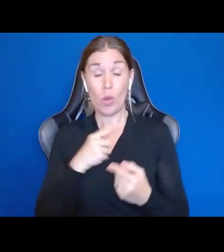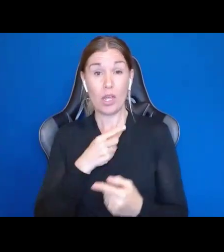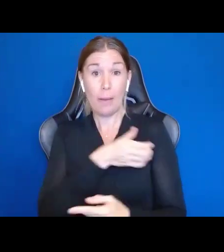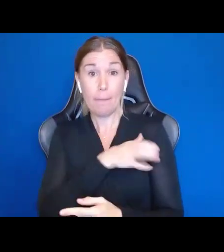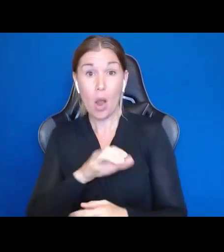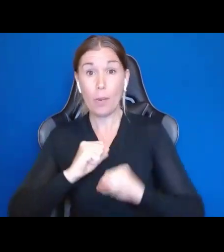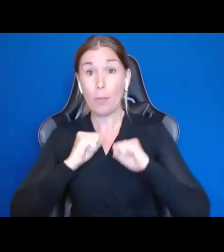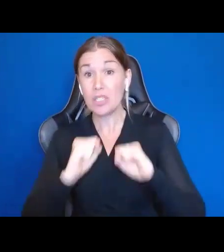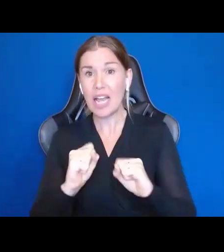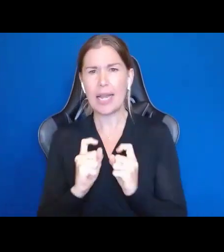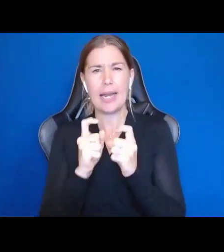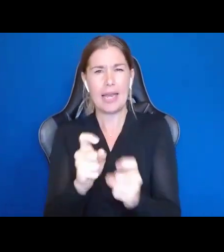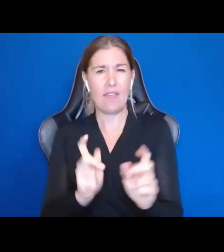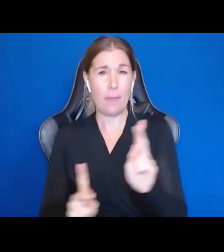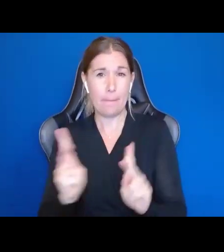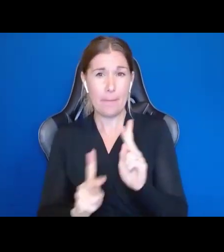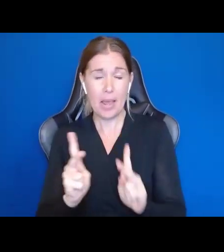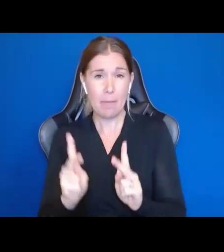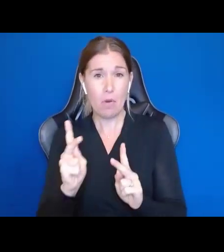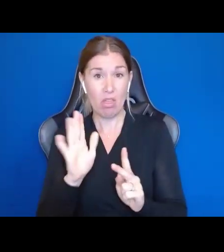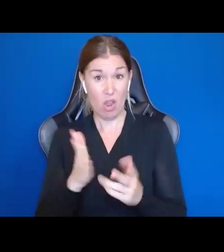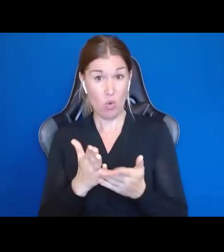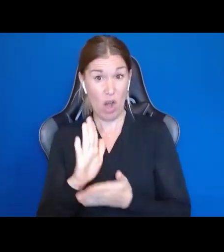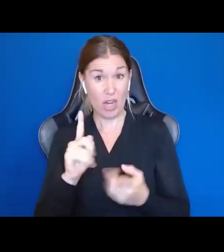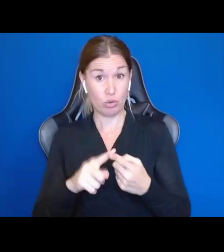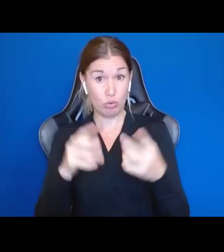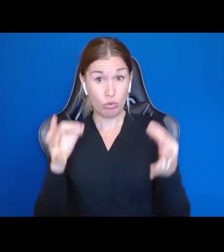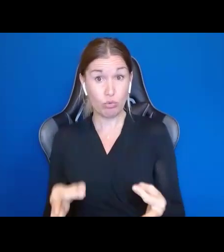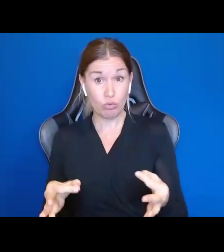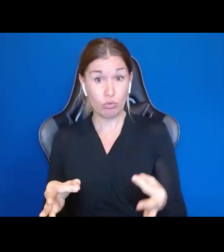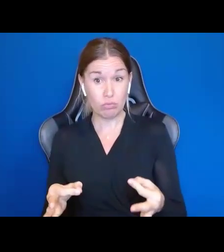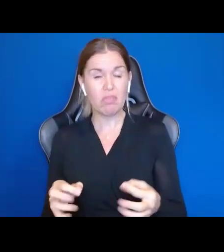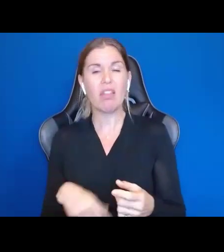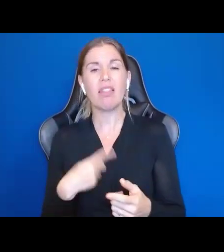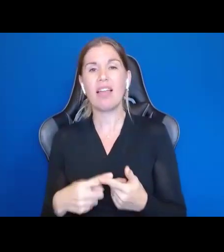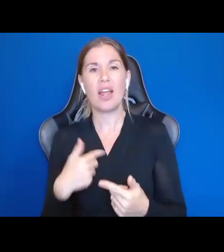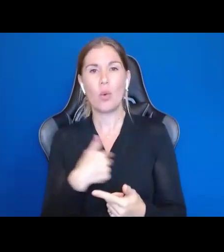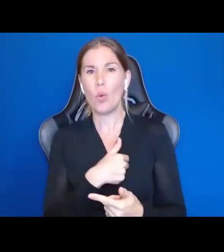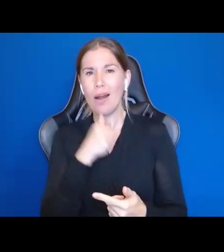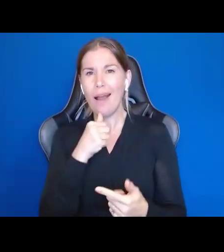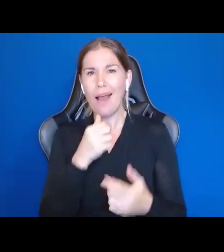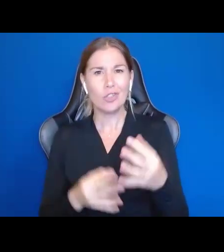Then weren't not judged by one mistake.